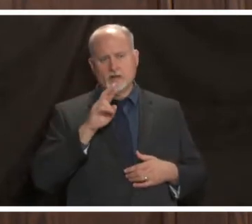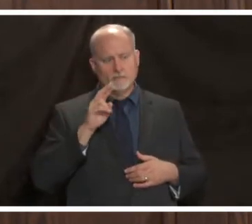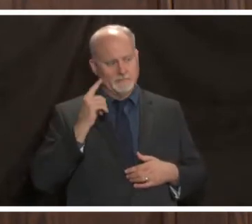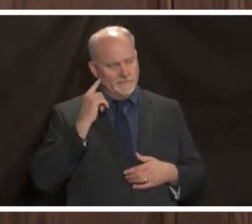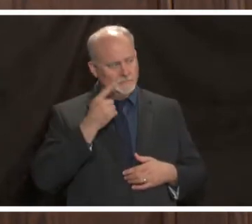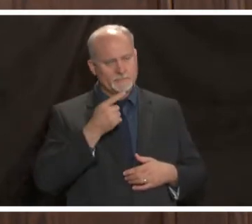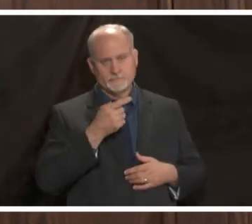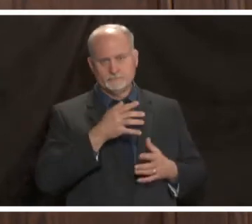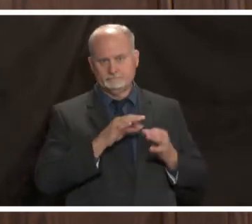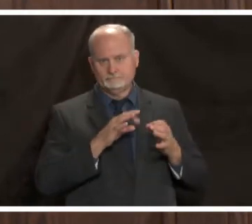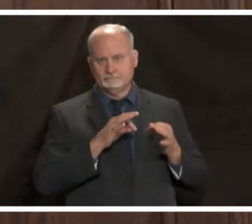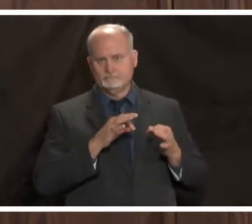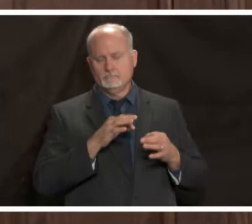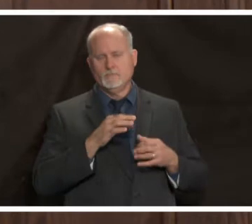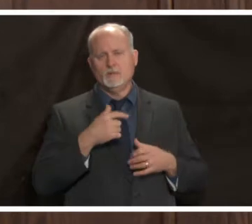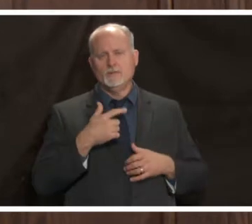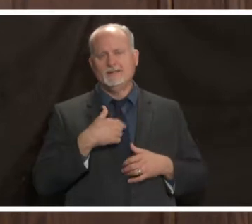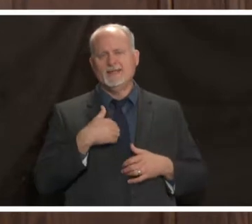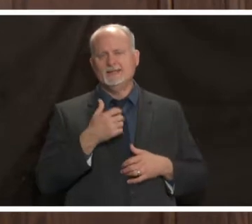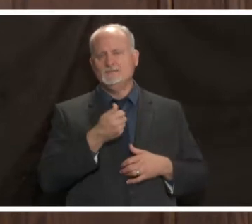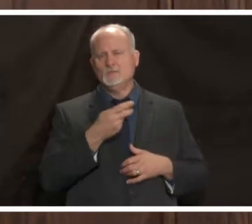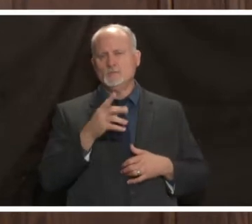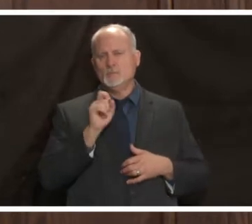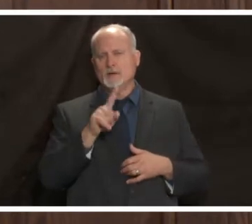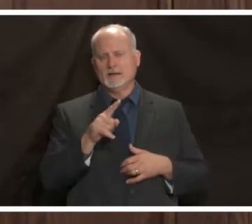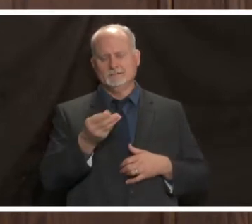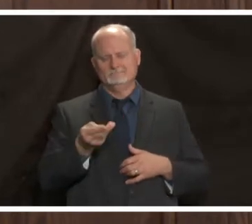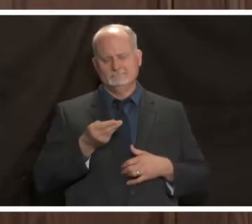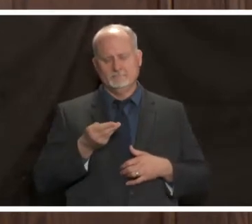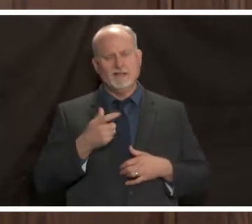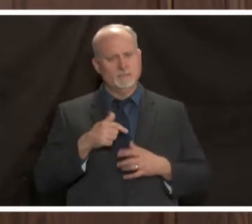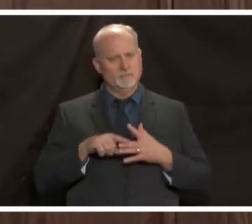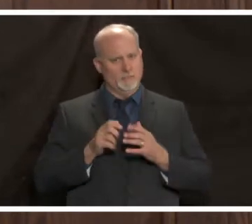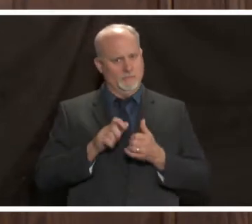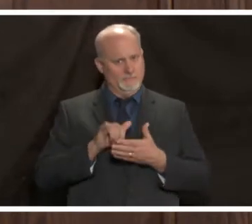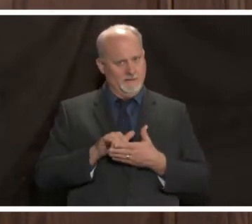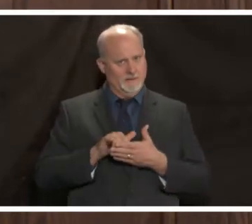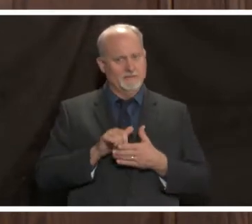we have had a few pre-set questions so i'll start with those while we start getting hands raised